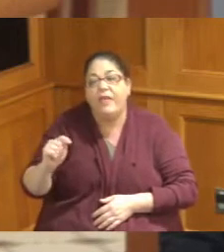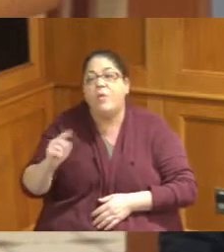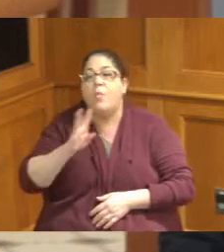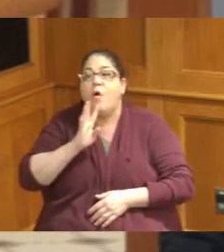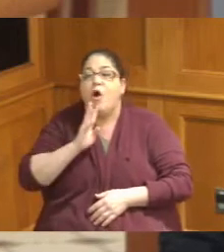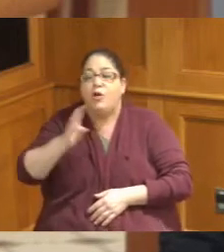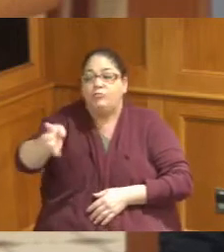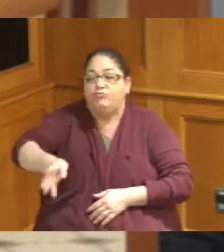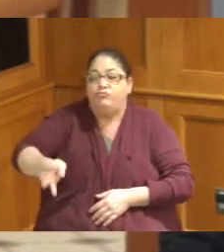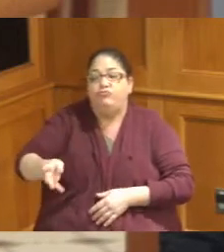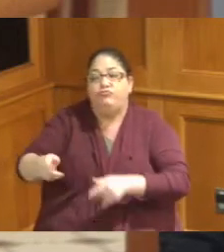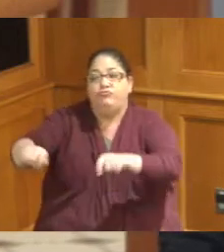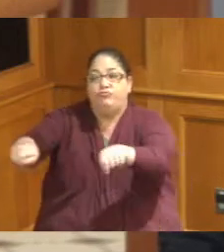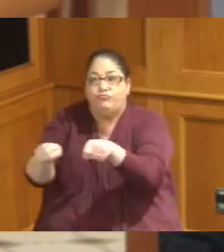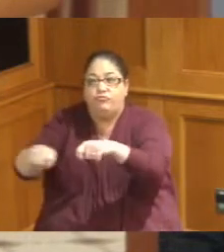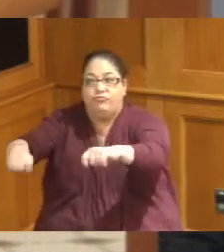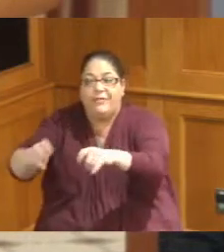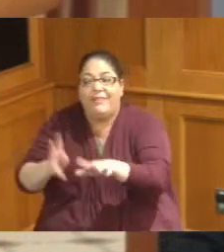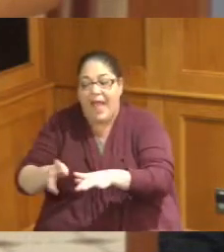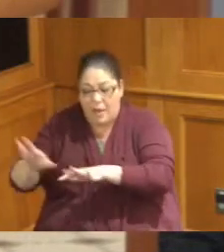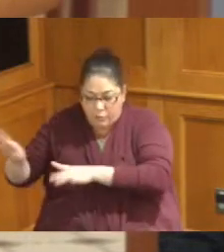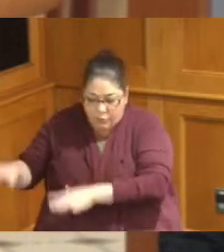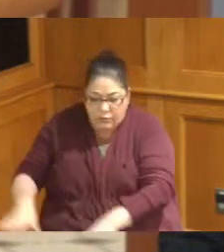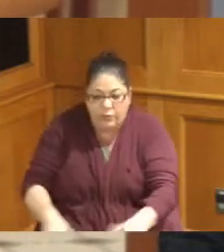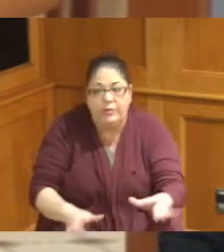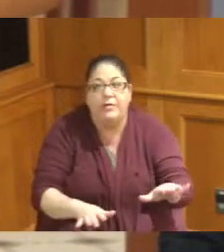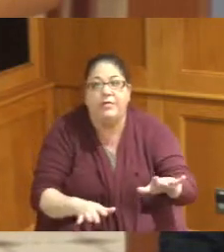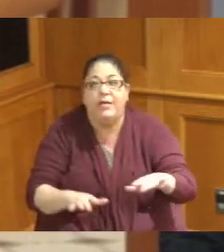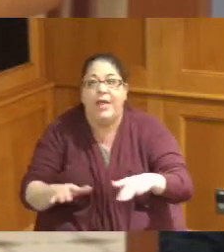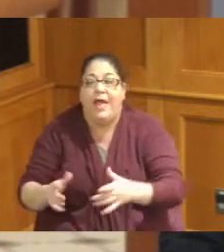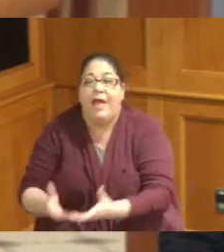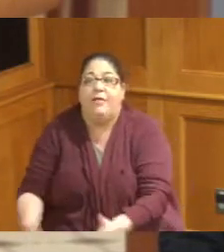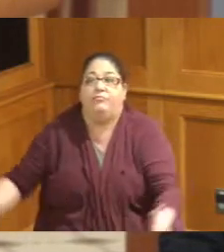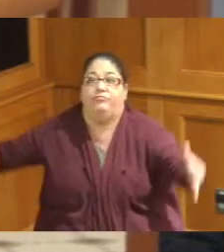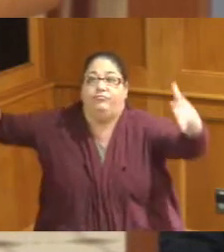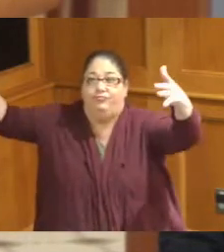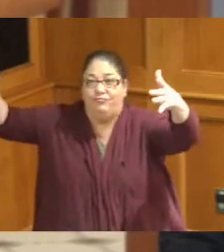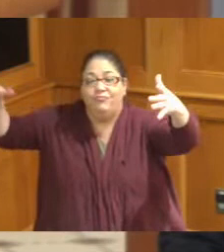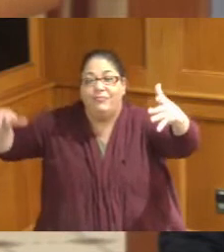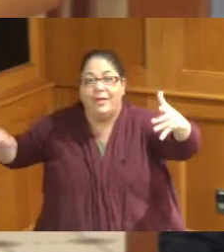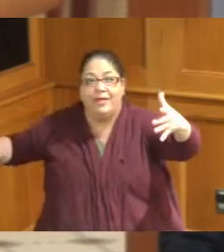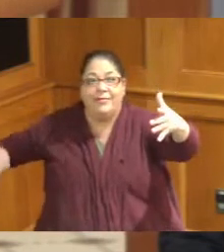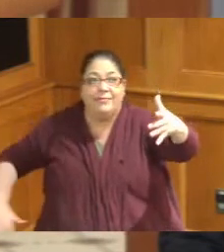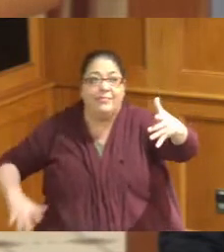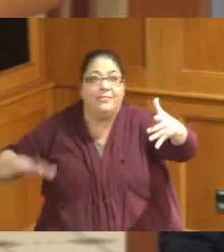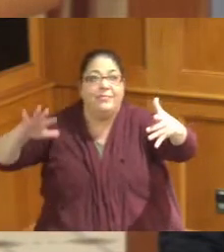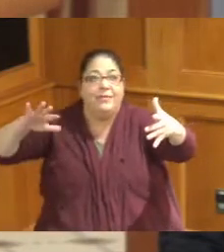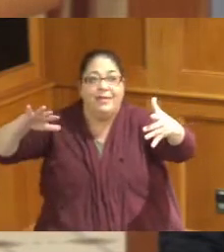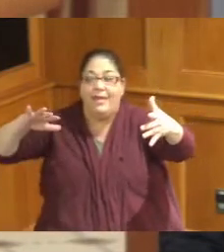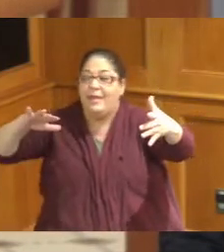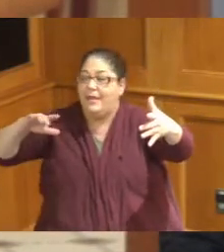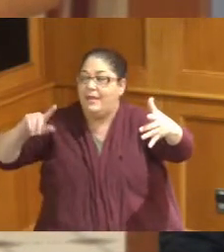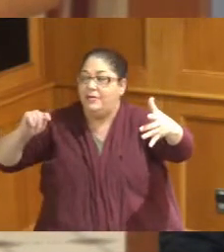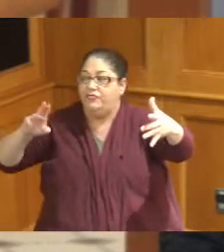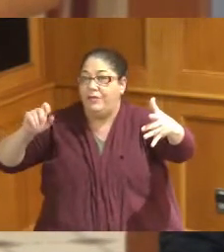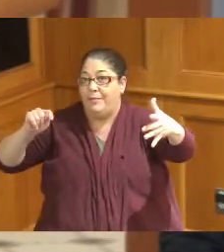it has gone into our interceptors and basically float it flowed to the treatment plant but it